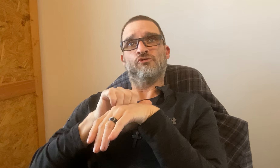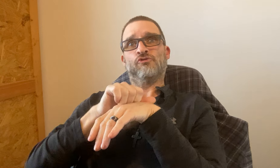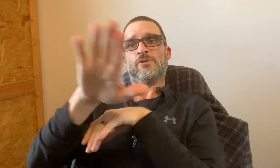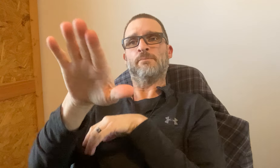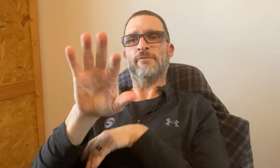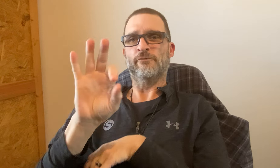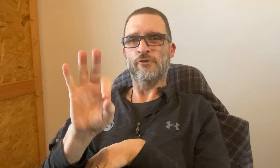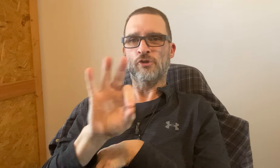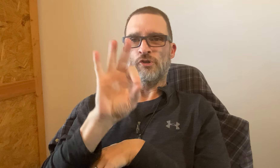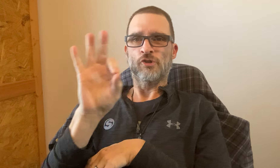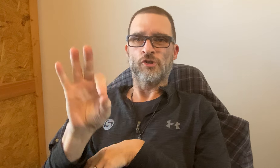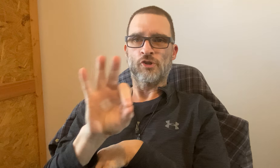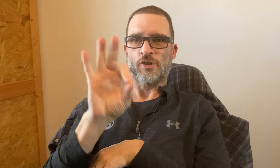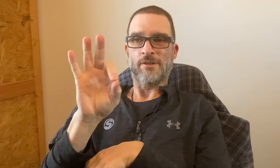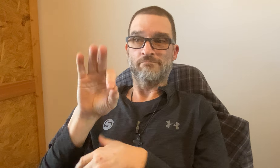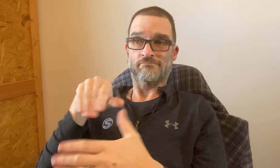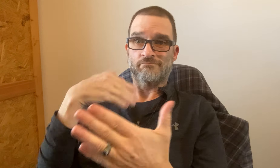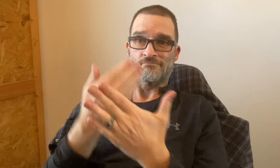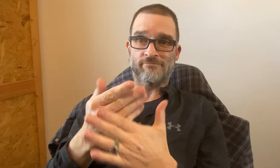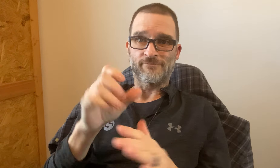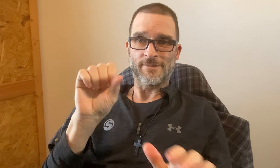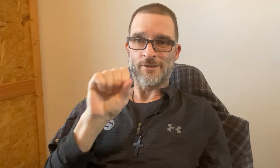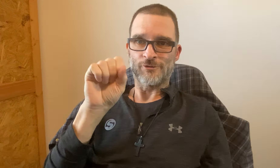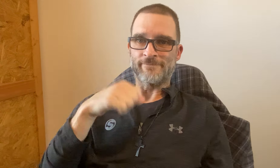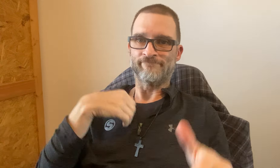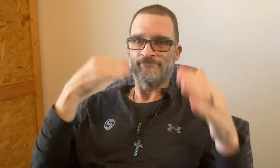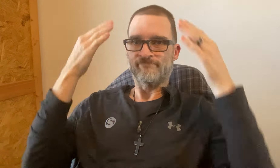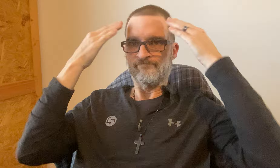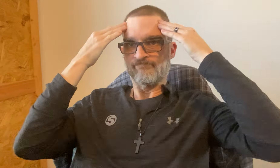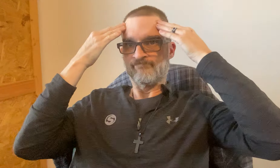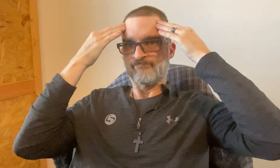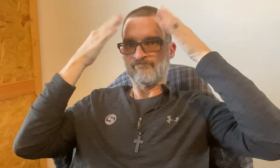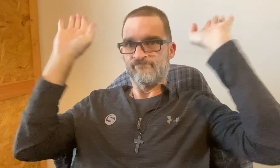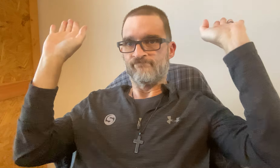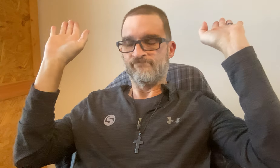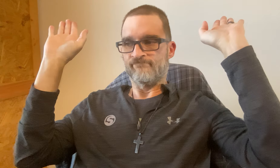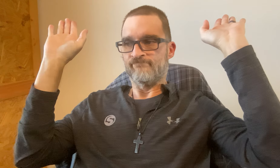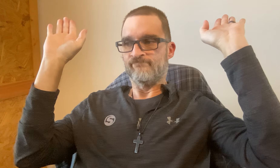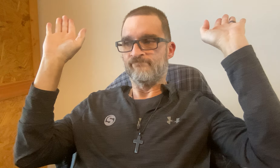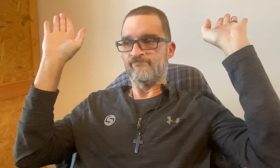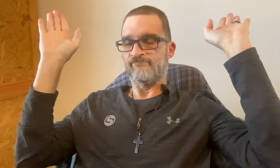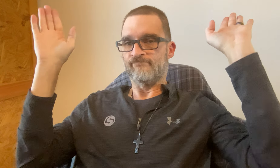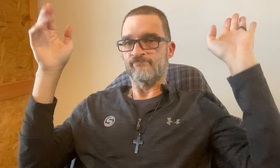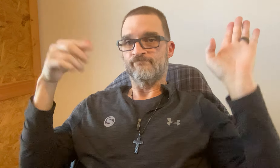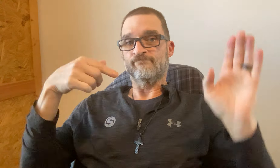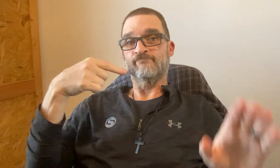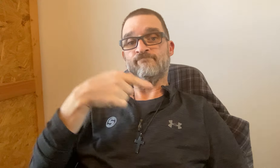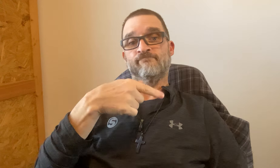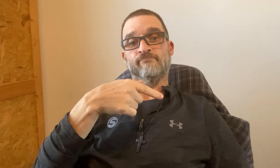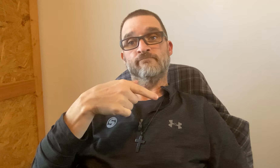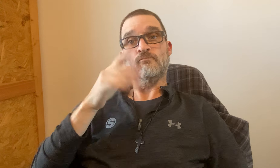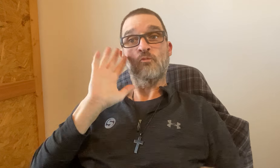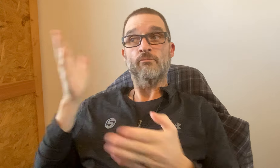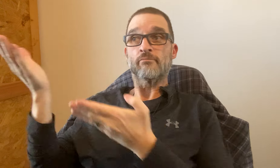Thursday the shirts will be shipped by Friday and arrive on Saturday? I don't know.